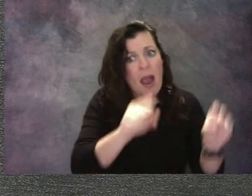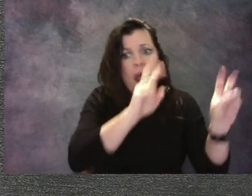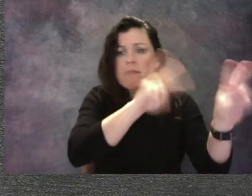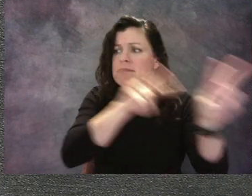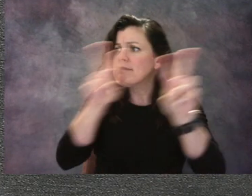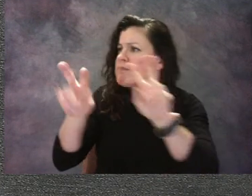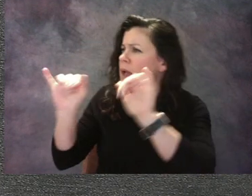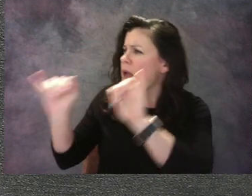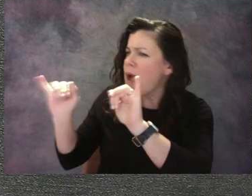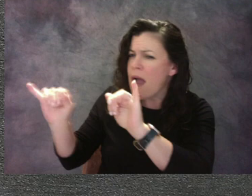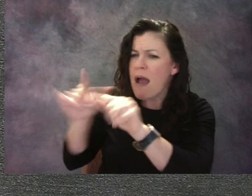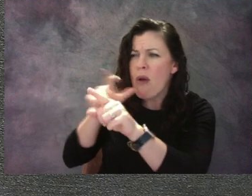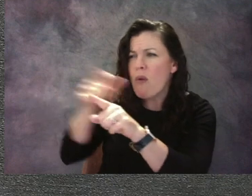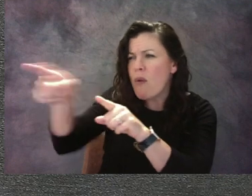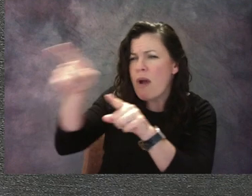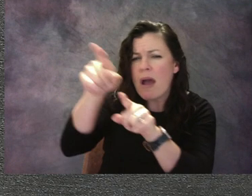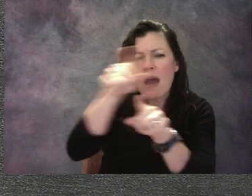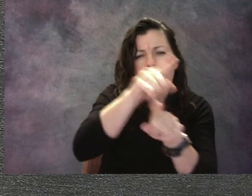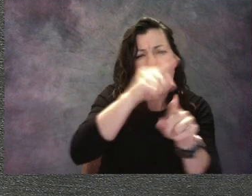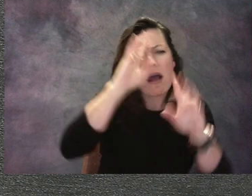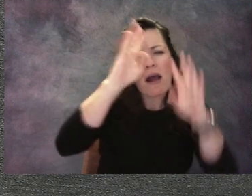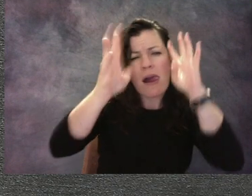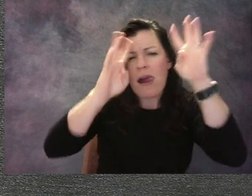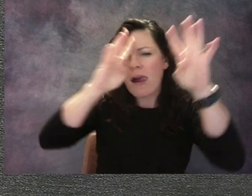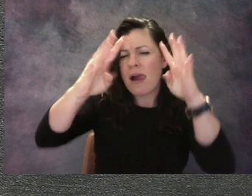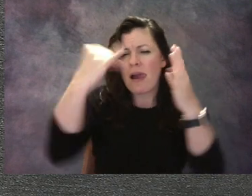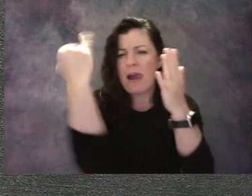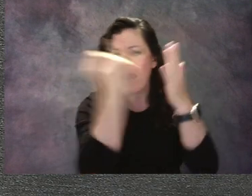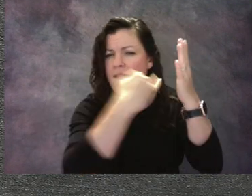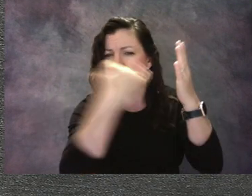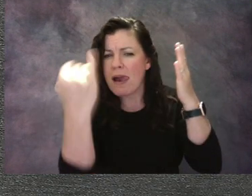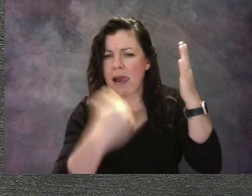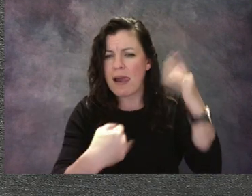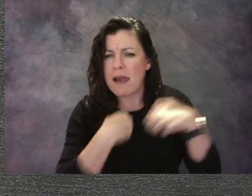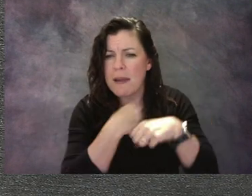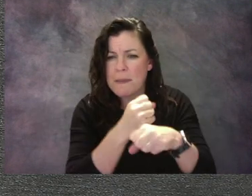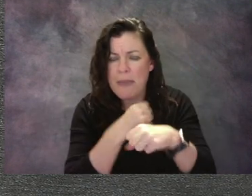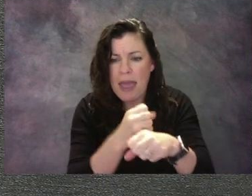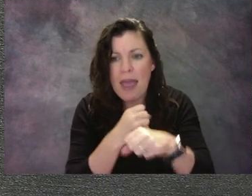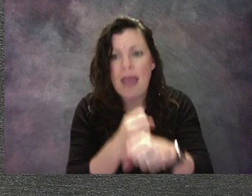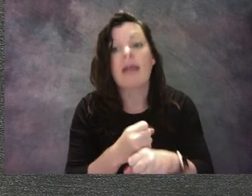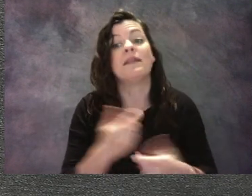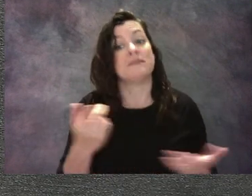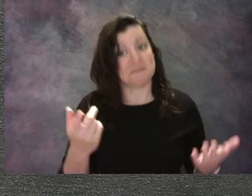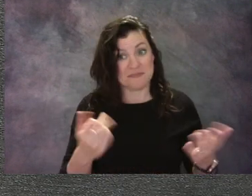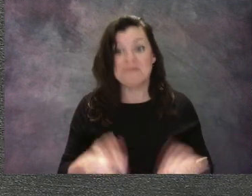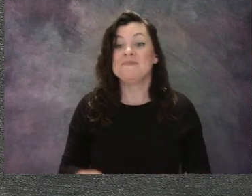I'm sitting here in front of some artwork from artists and I wanted to talk to you about the rules